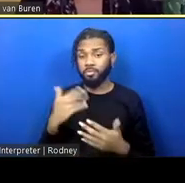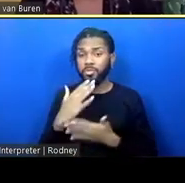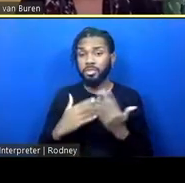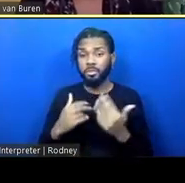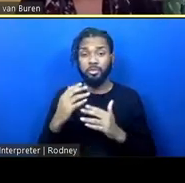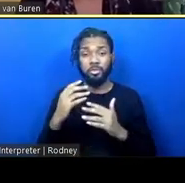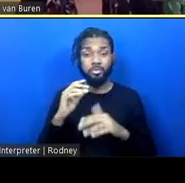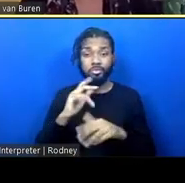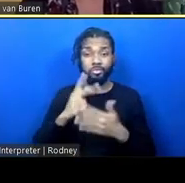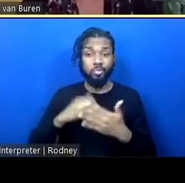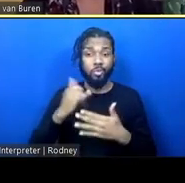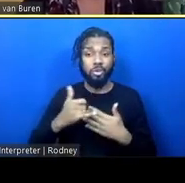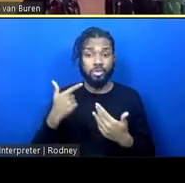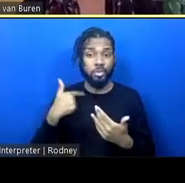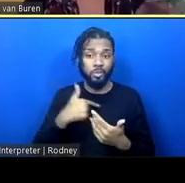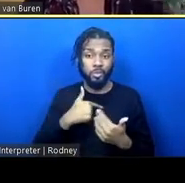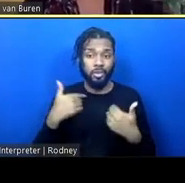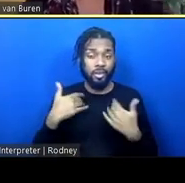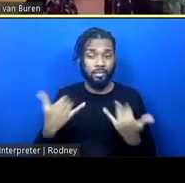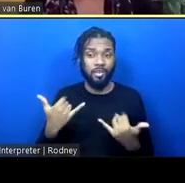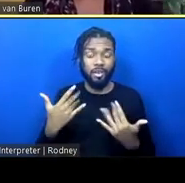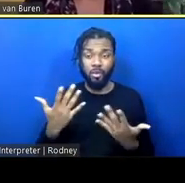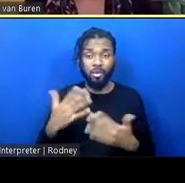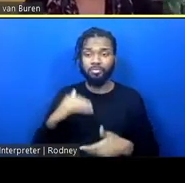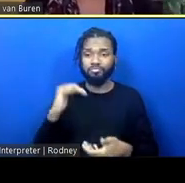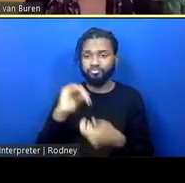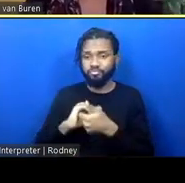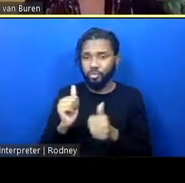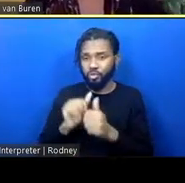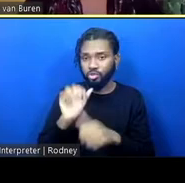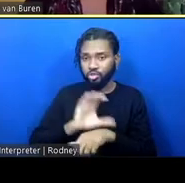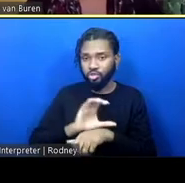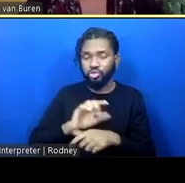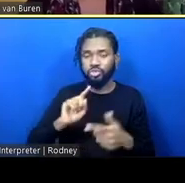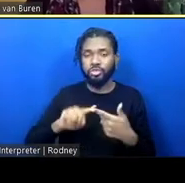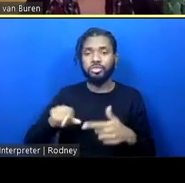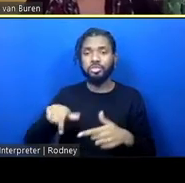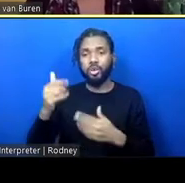churches to create reentry campuses and communities that they're embedded in.